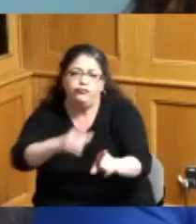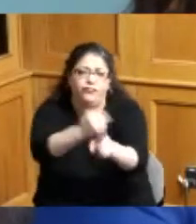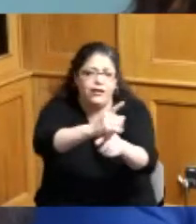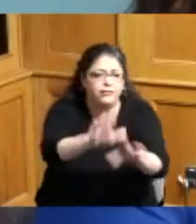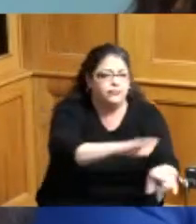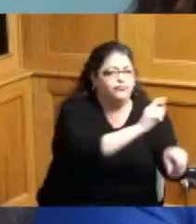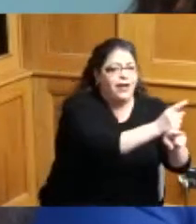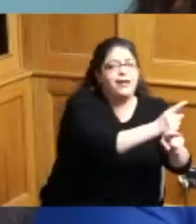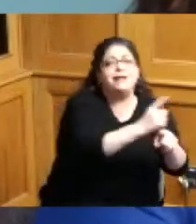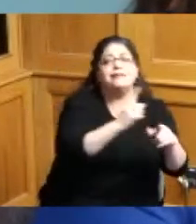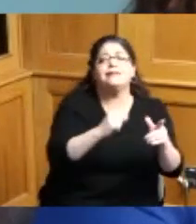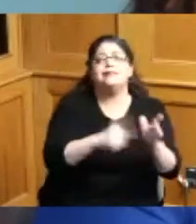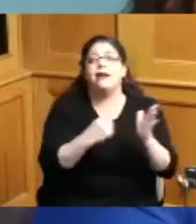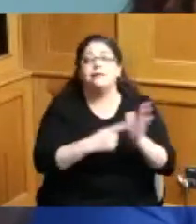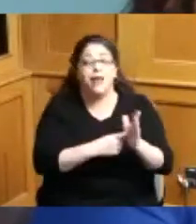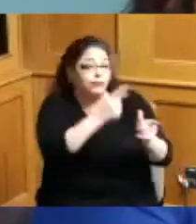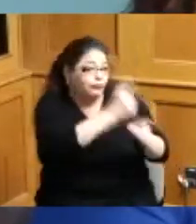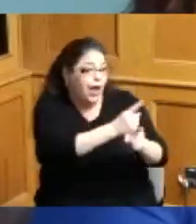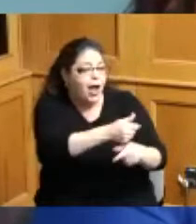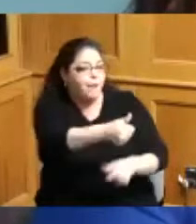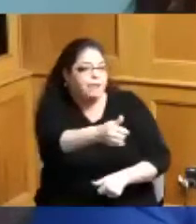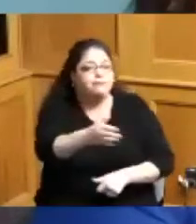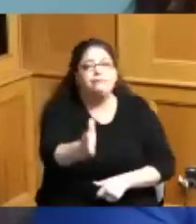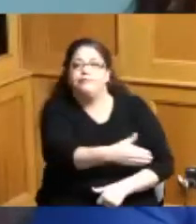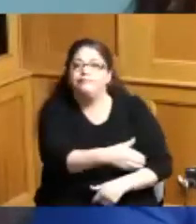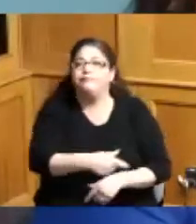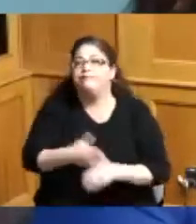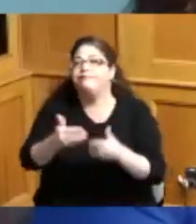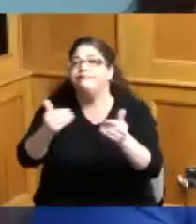too quick when they do something right we hit a little blurb and we kind of move on